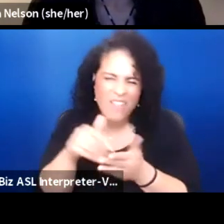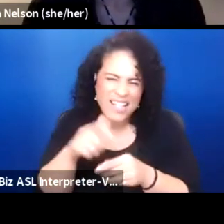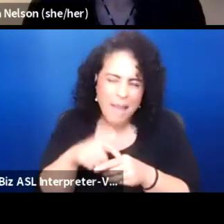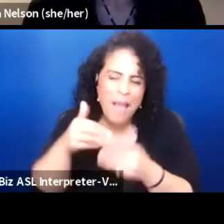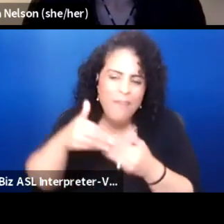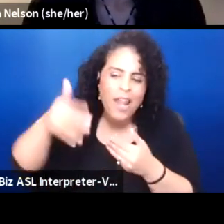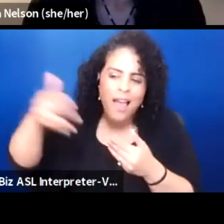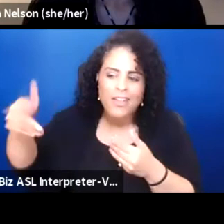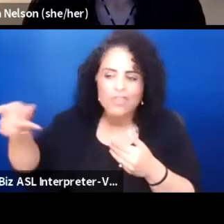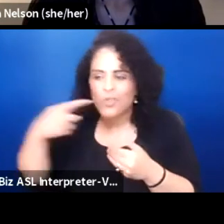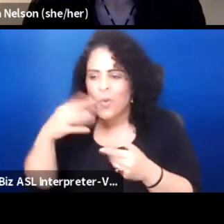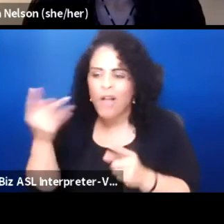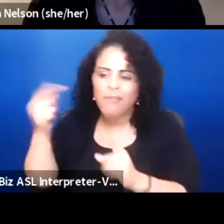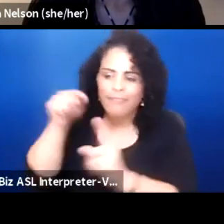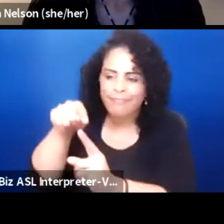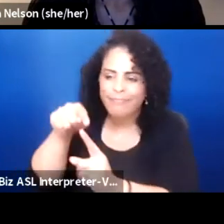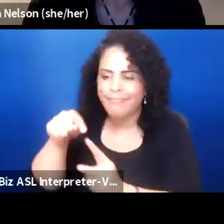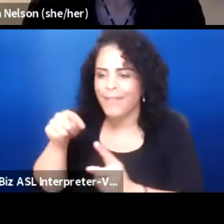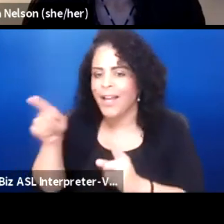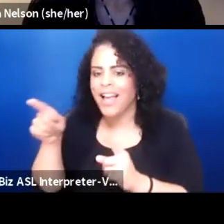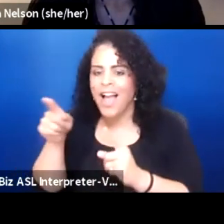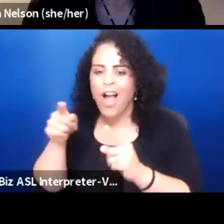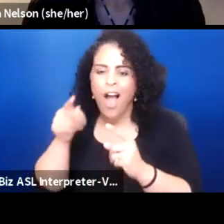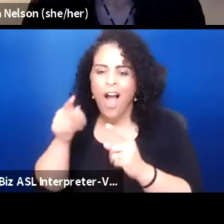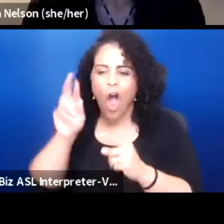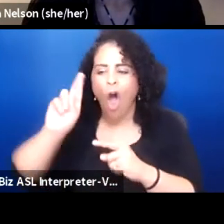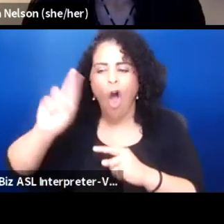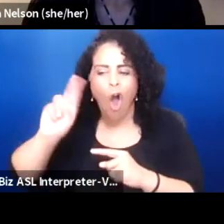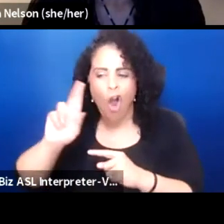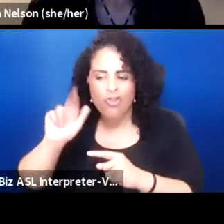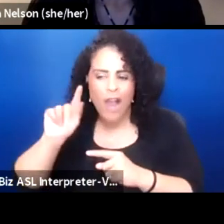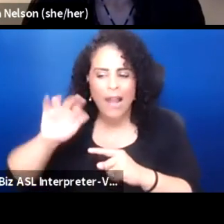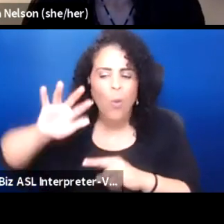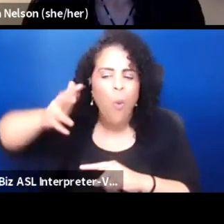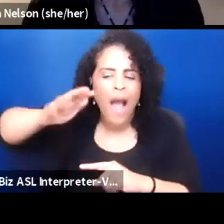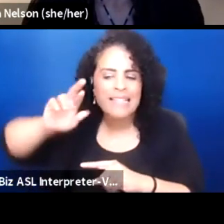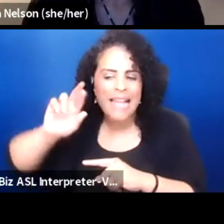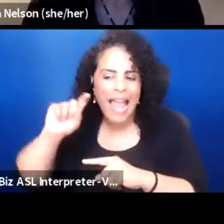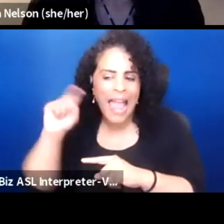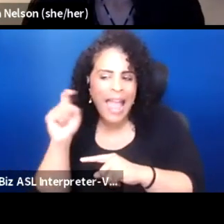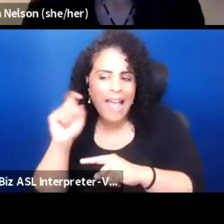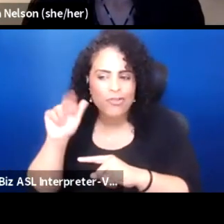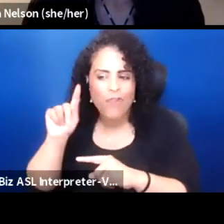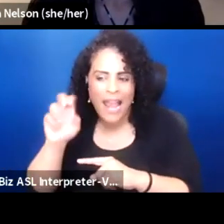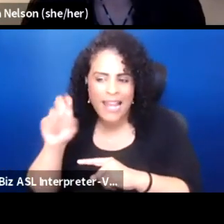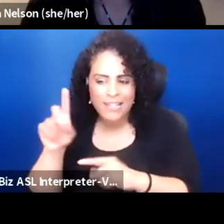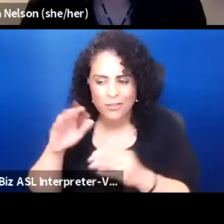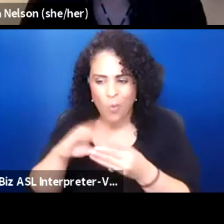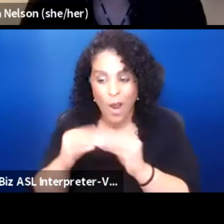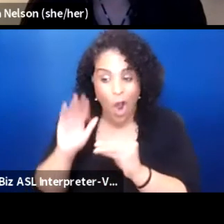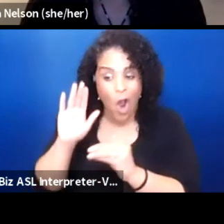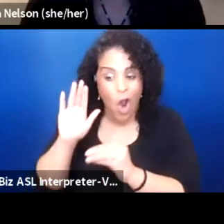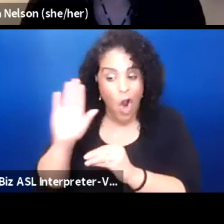to what you might call a R-rated quasi X-rated story that her people would tell and no problem.